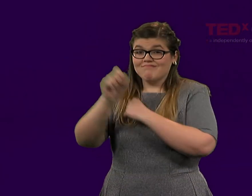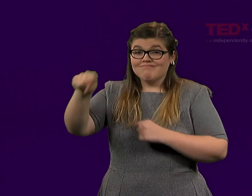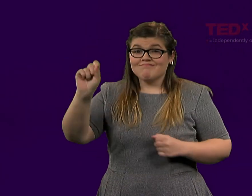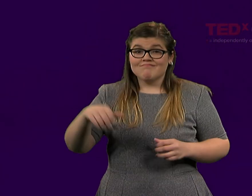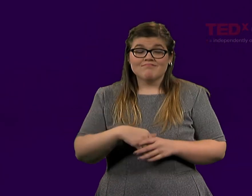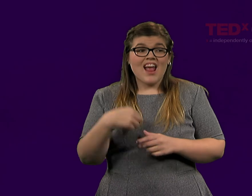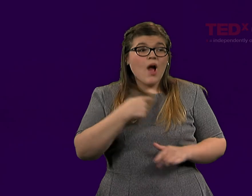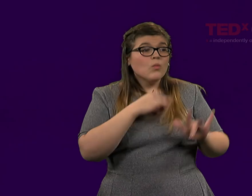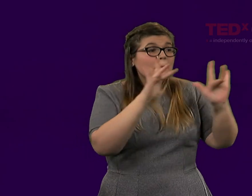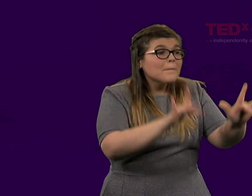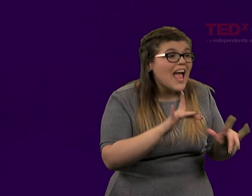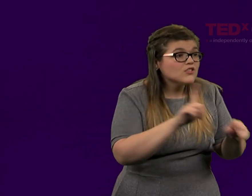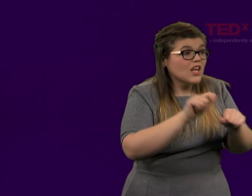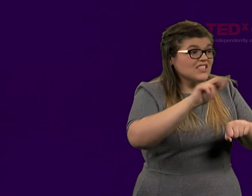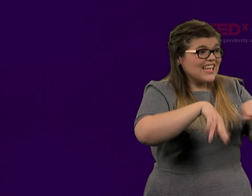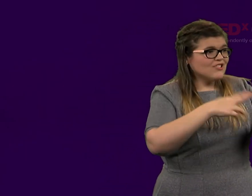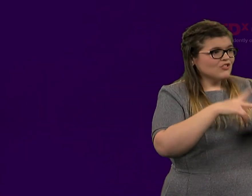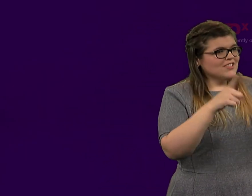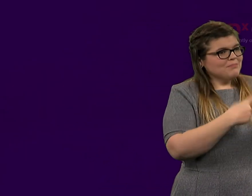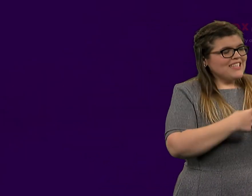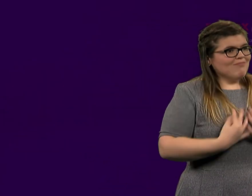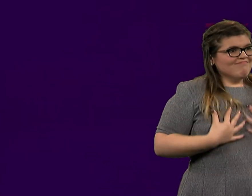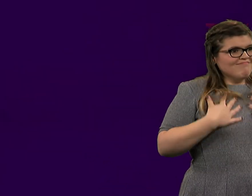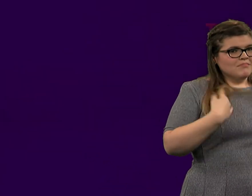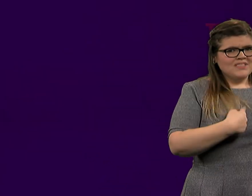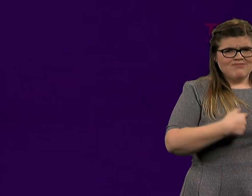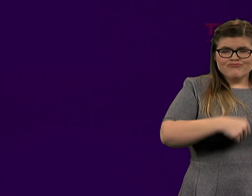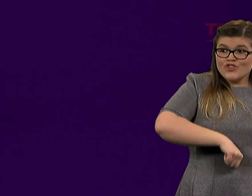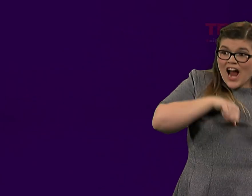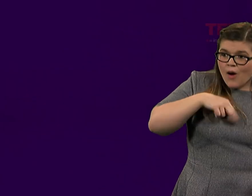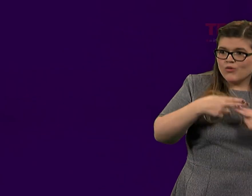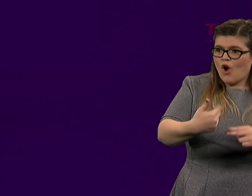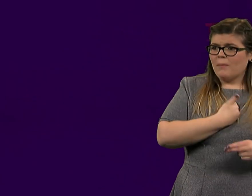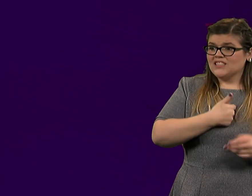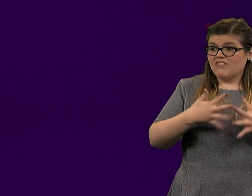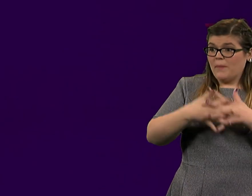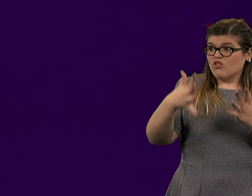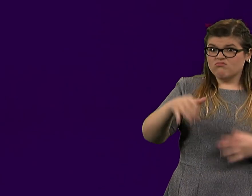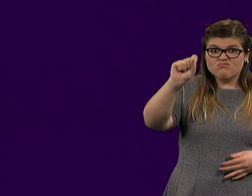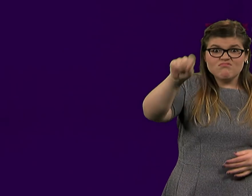We are passionate and very empathetic to other countries, and I'm inspired by that.